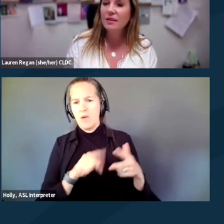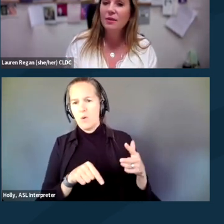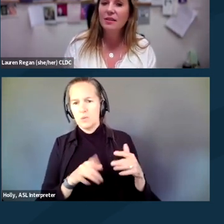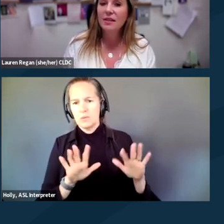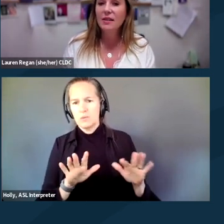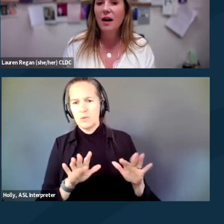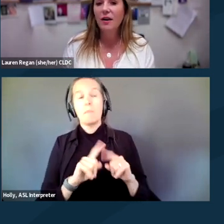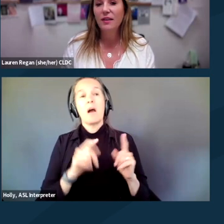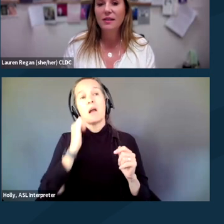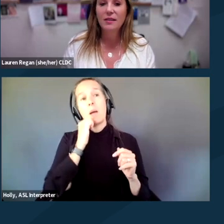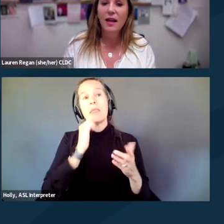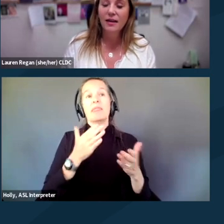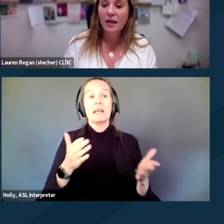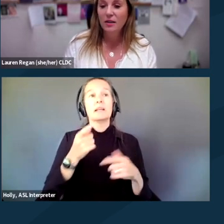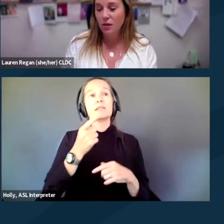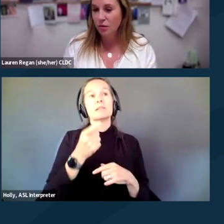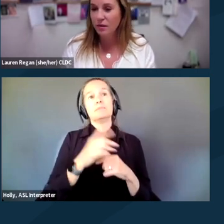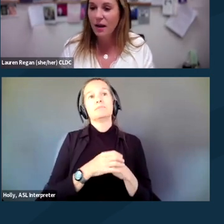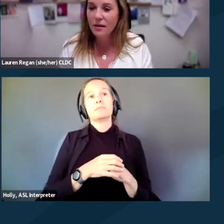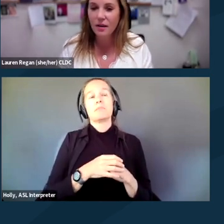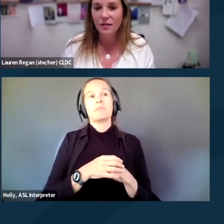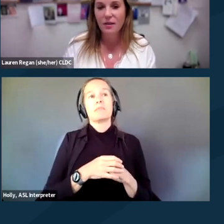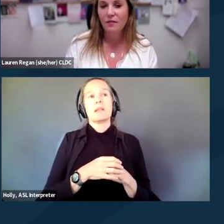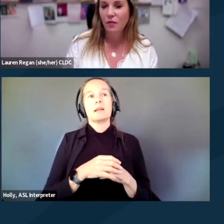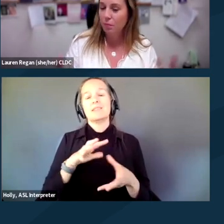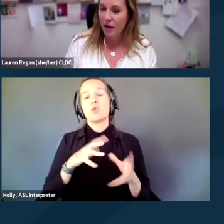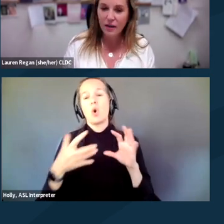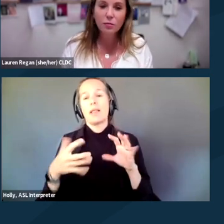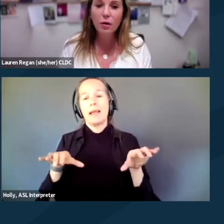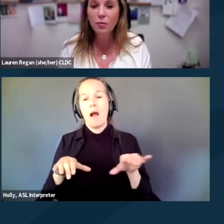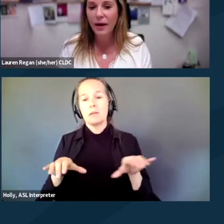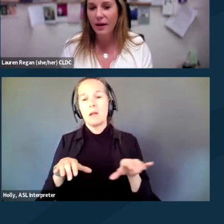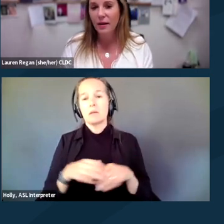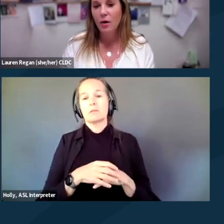that we see are things like disorderly conduct for blocking a roadway,